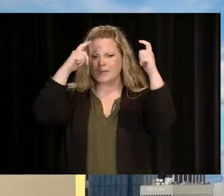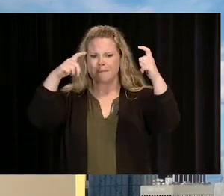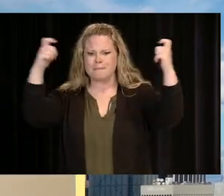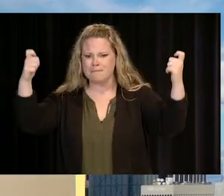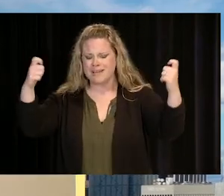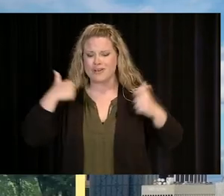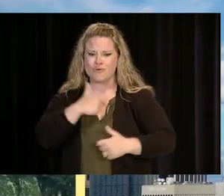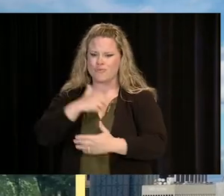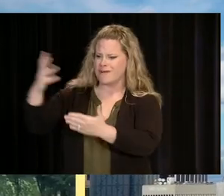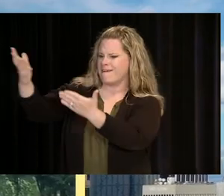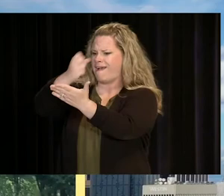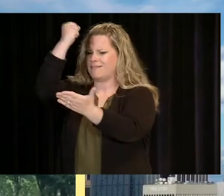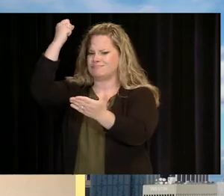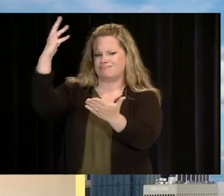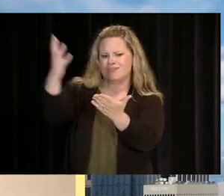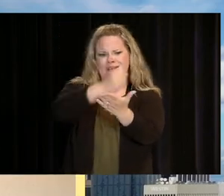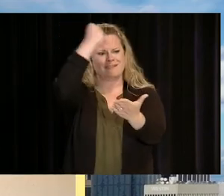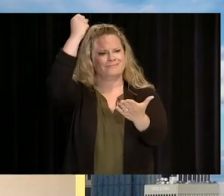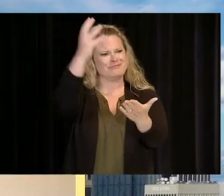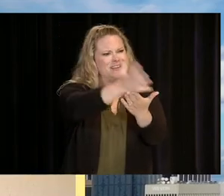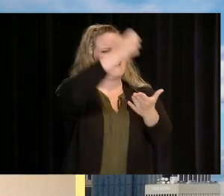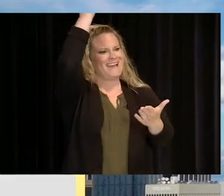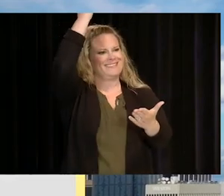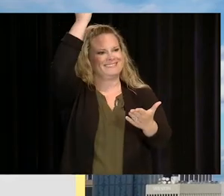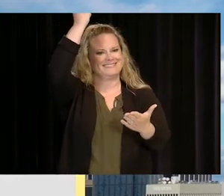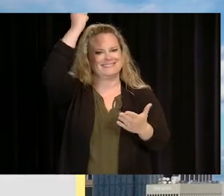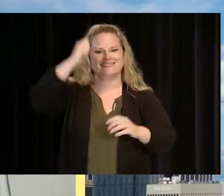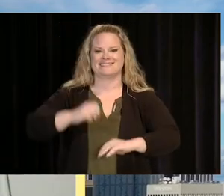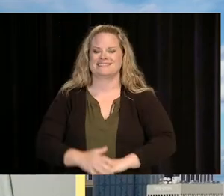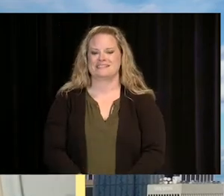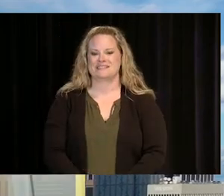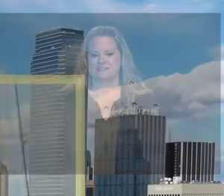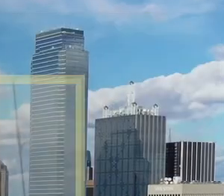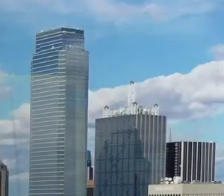DREAM BIG. STAY STRONG. WE'VE GOT THIS.